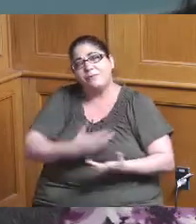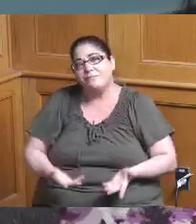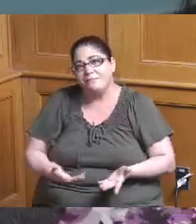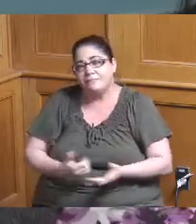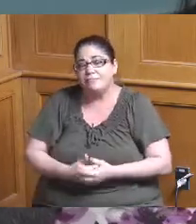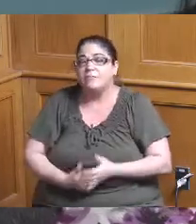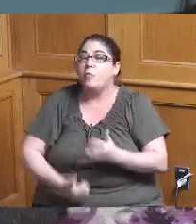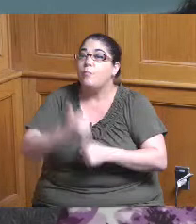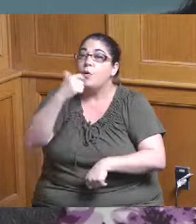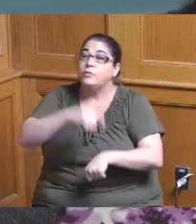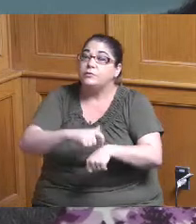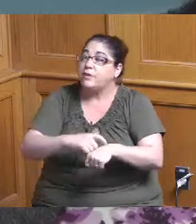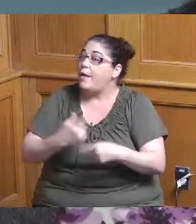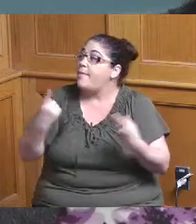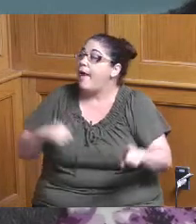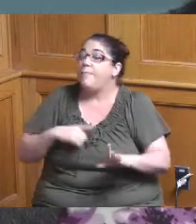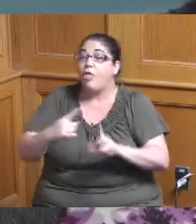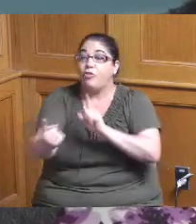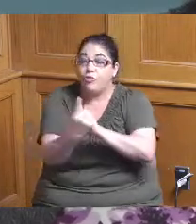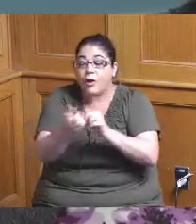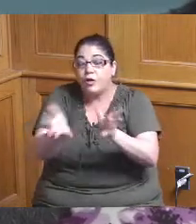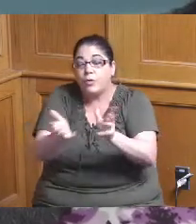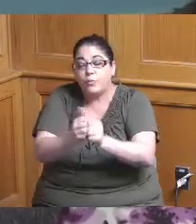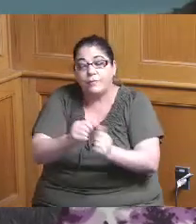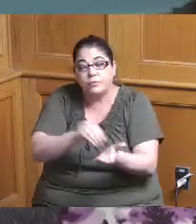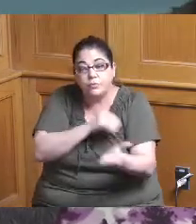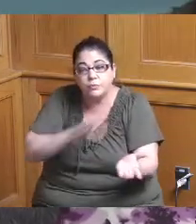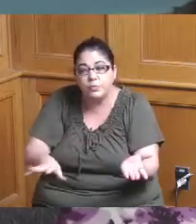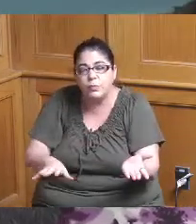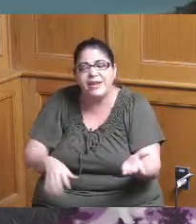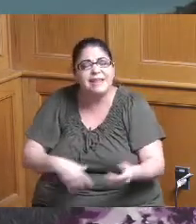students or been asked to talk to even adults they say what does the county do